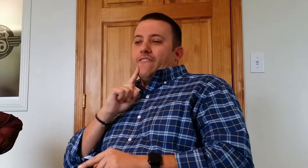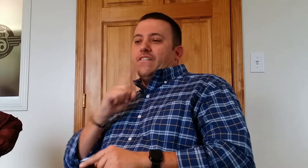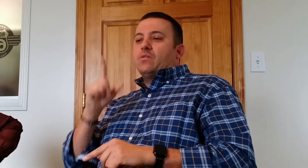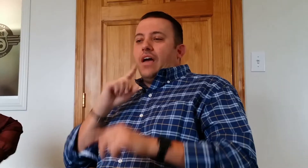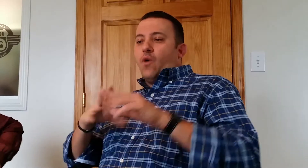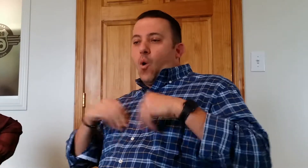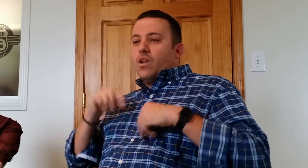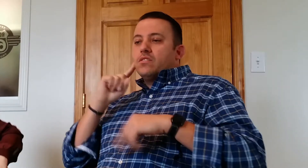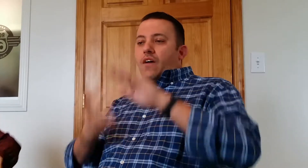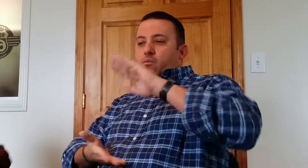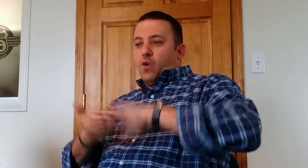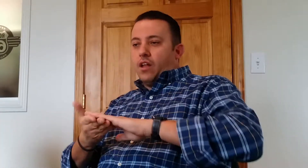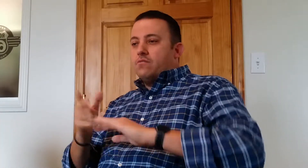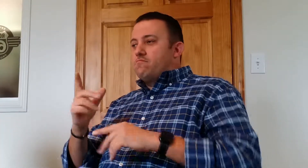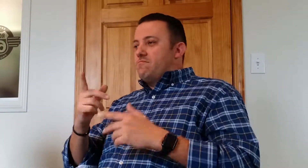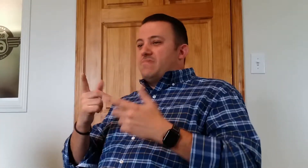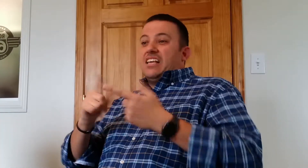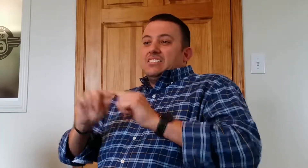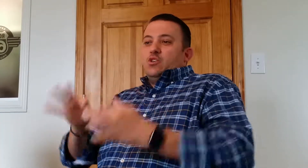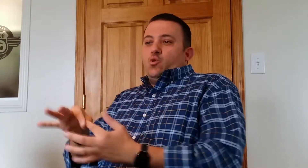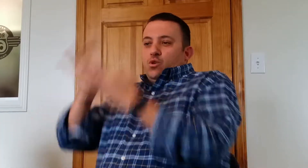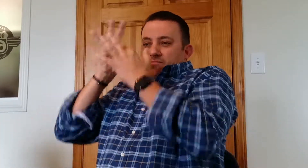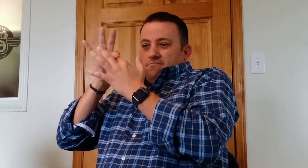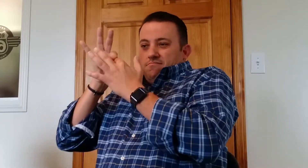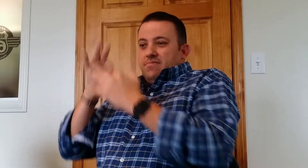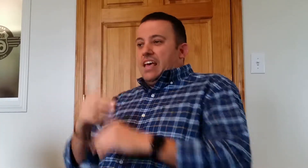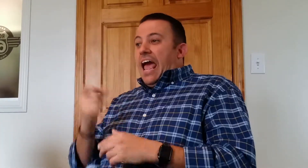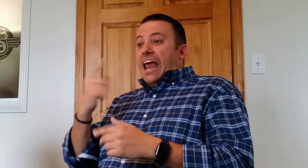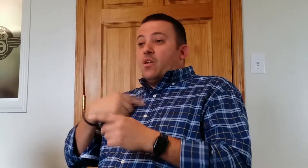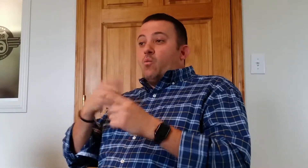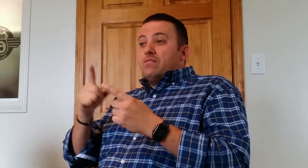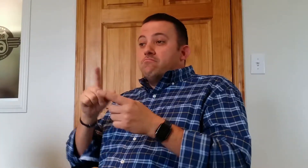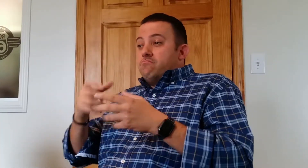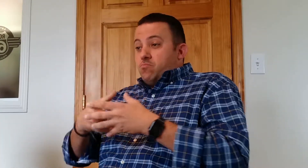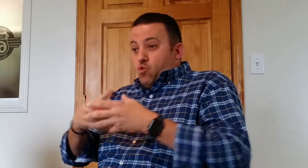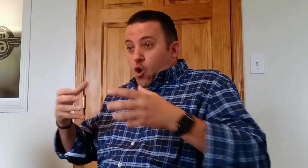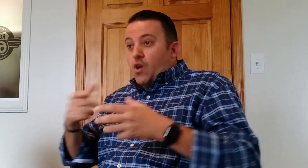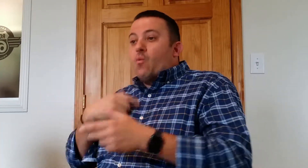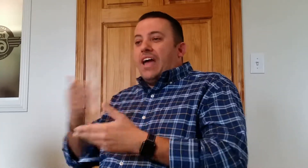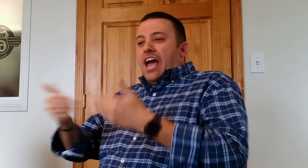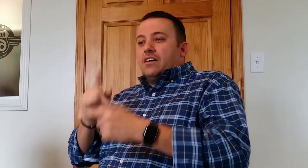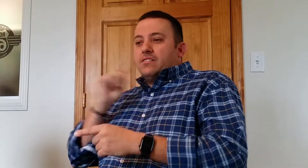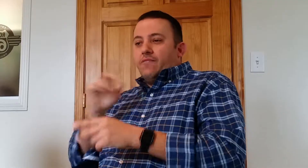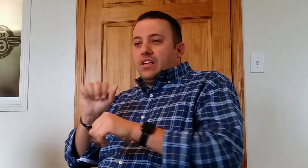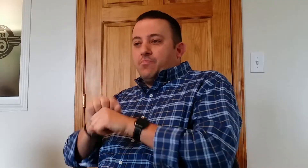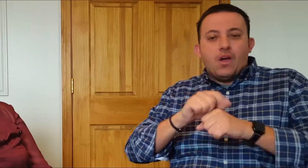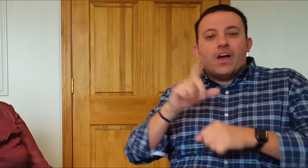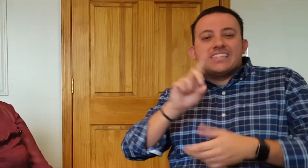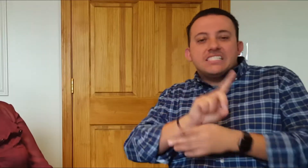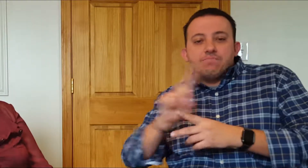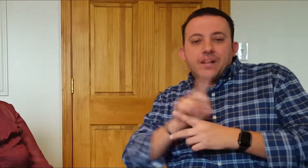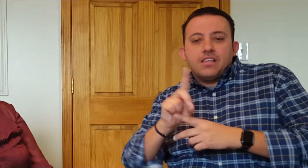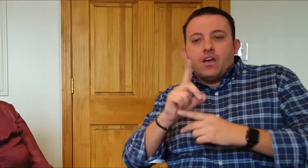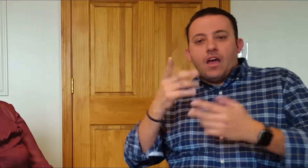Deaf owned, Deaf run, and as we've been growing we hire more and more Deaf people and people with disabilities.